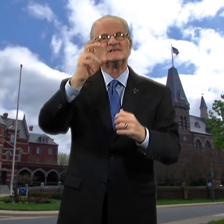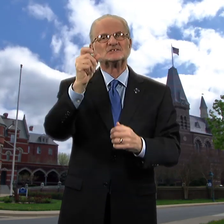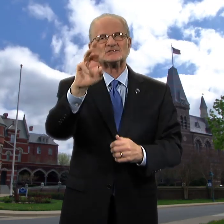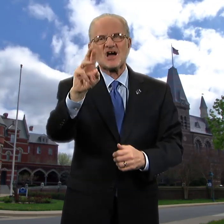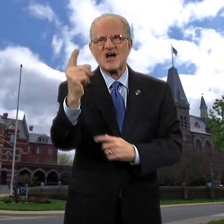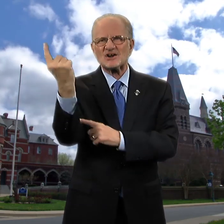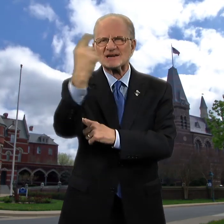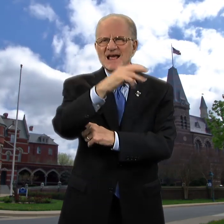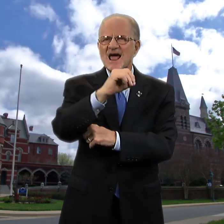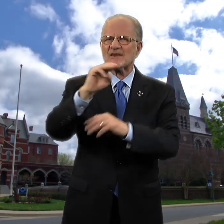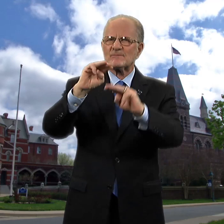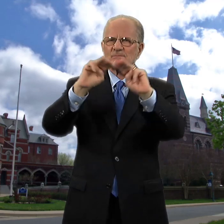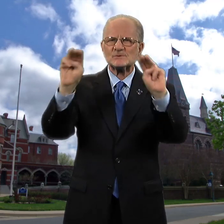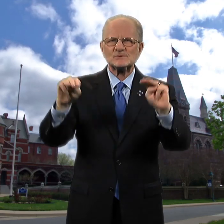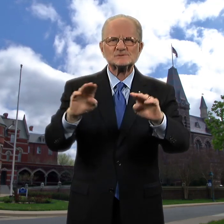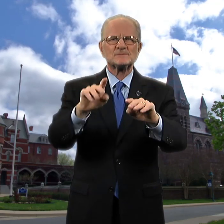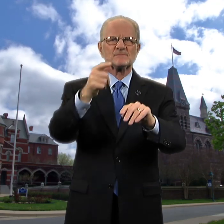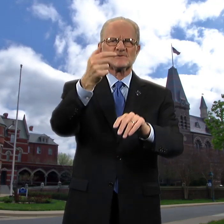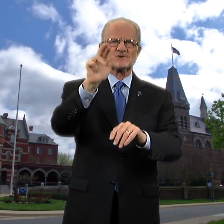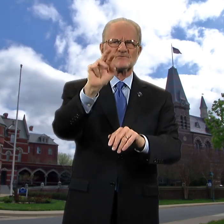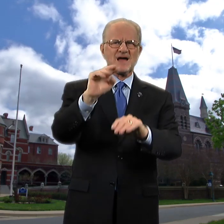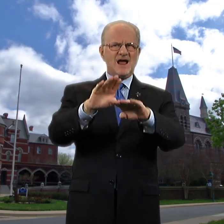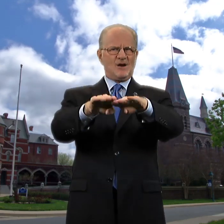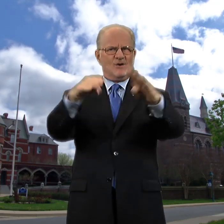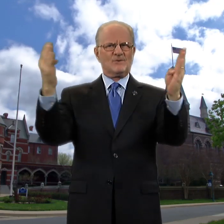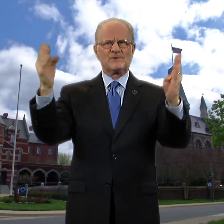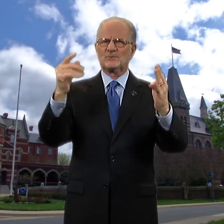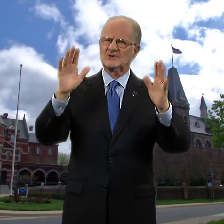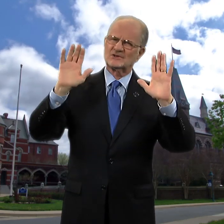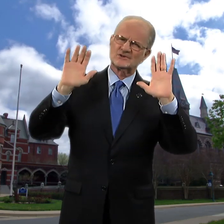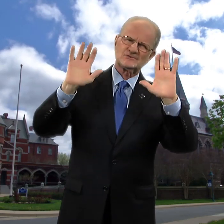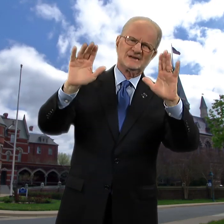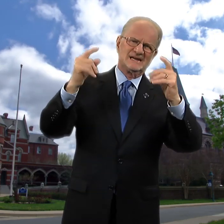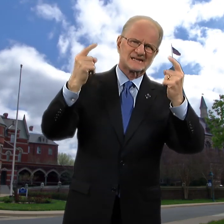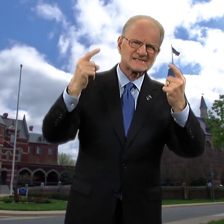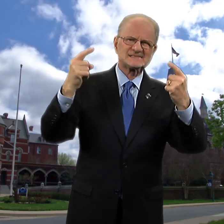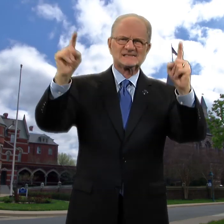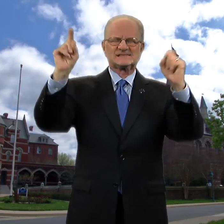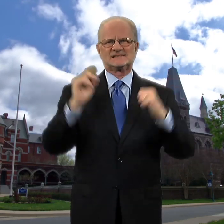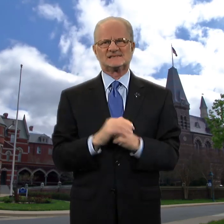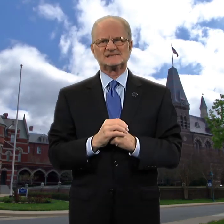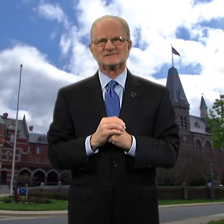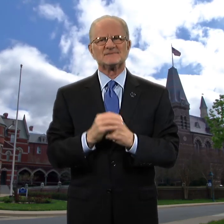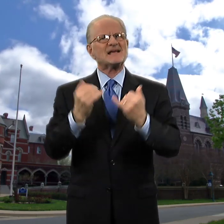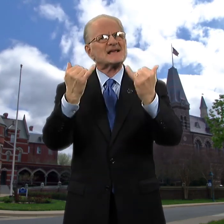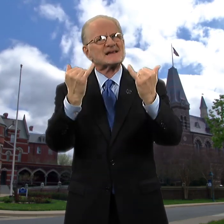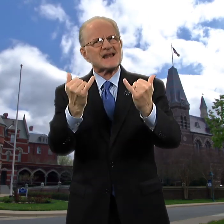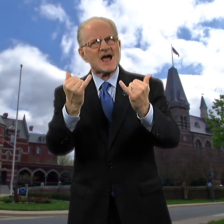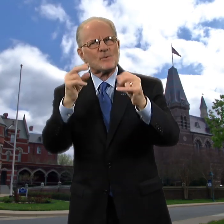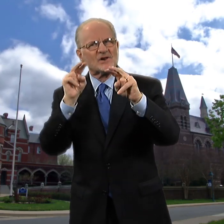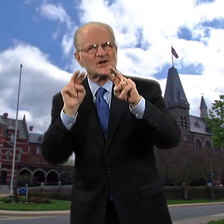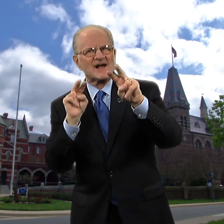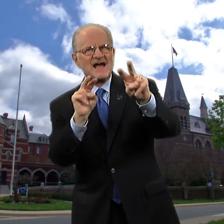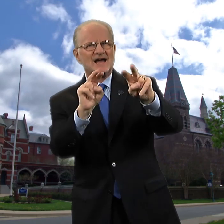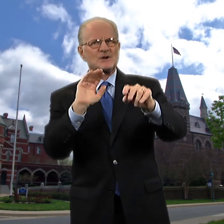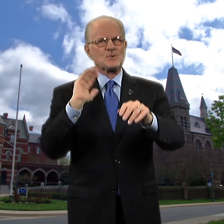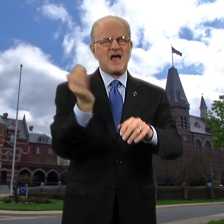Charter Day and the Museum grand opening were great successes. Now, we look ahead